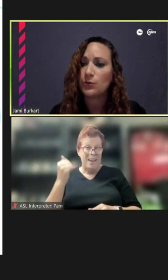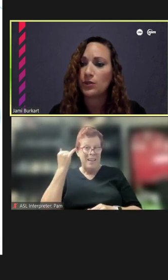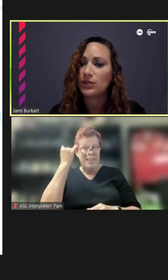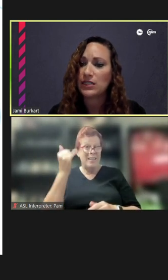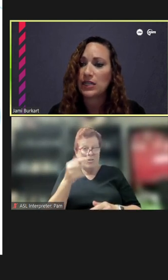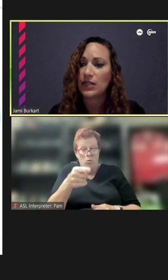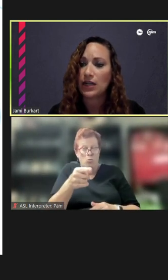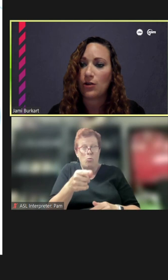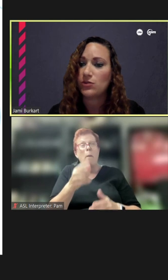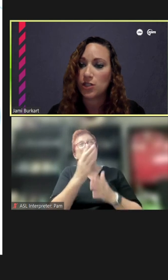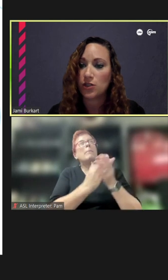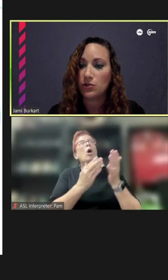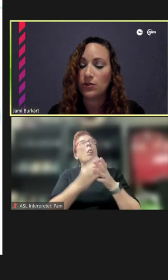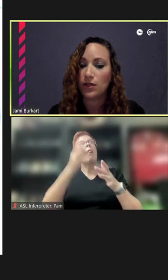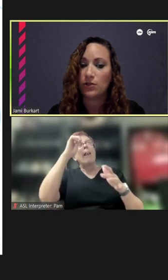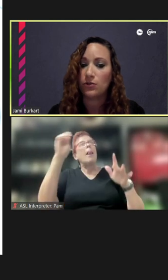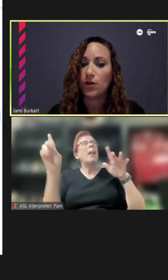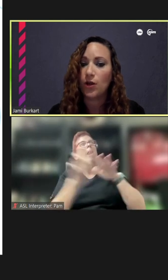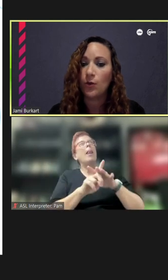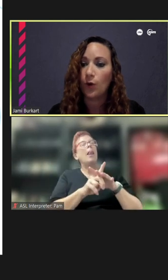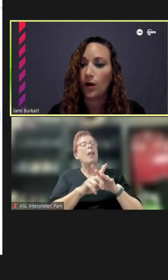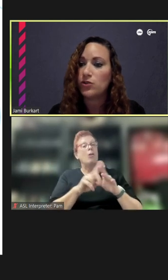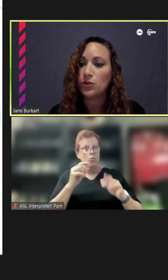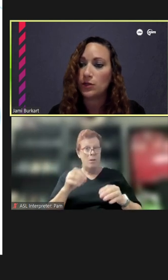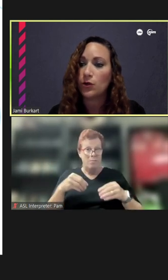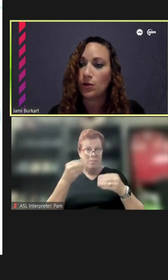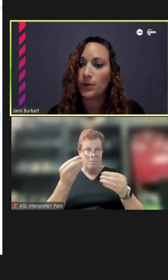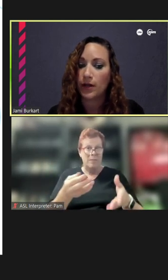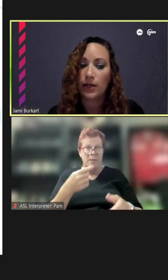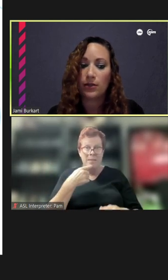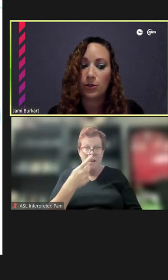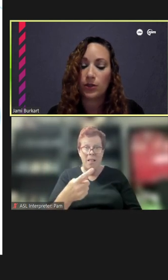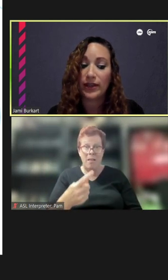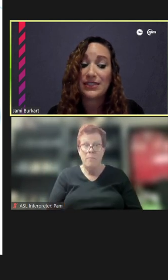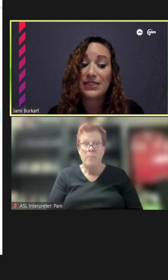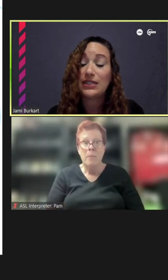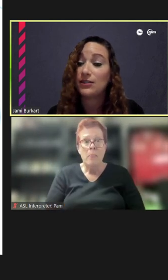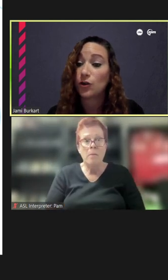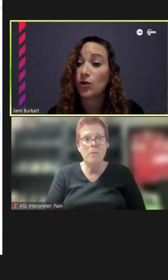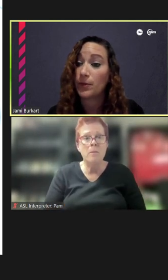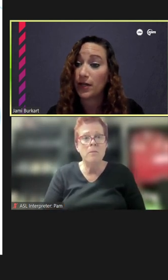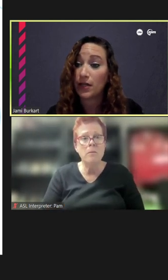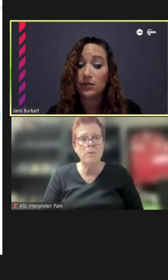that really stand out to you that you want to incorporate or would like to see incorporated?